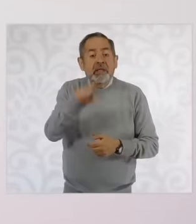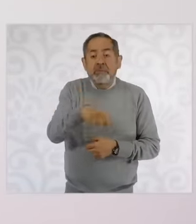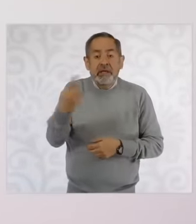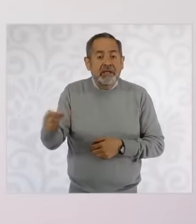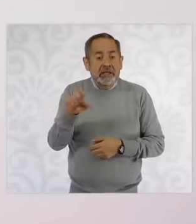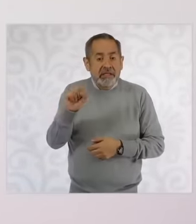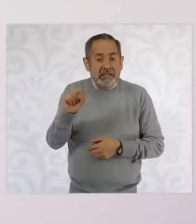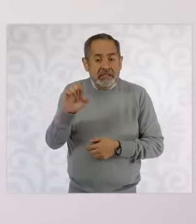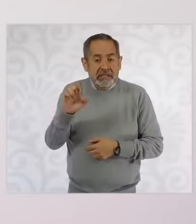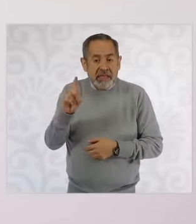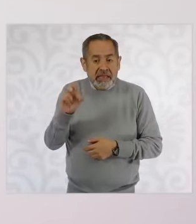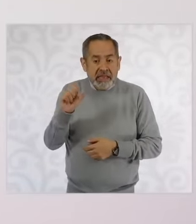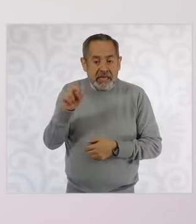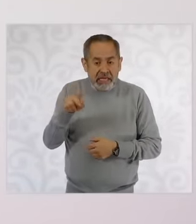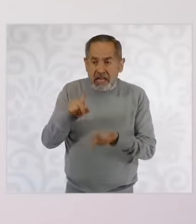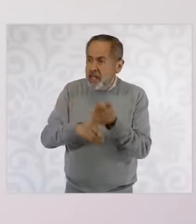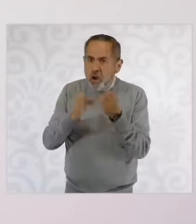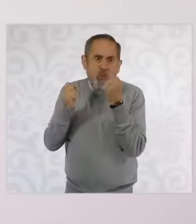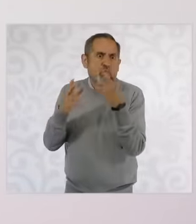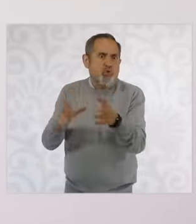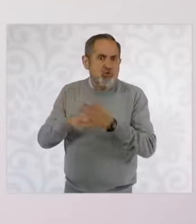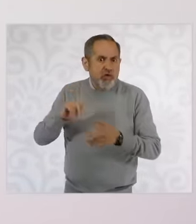technological developments in Aviation, a lot of development but also linked to other topics such as